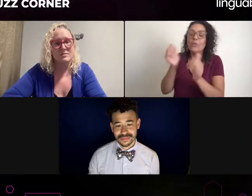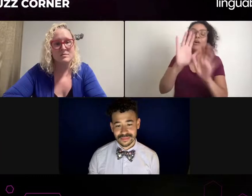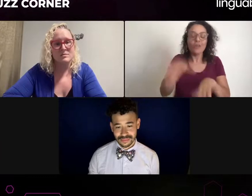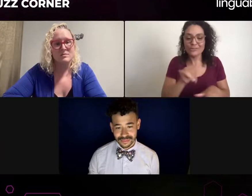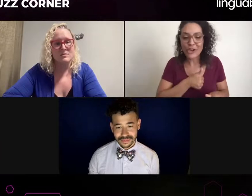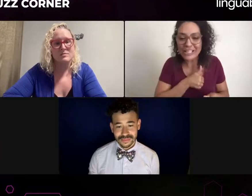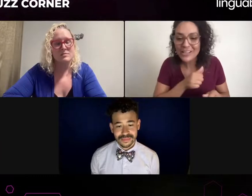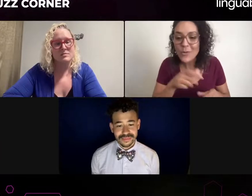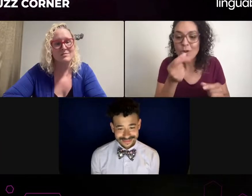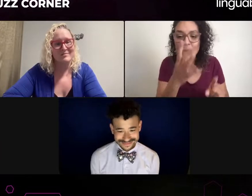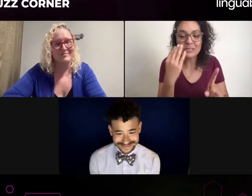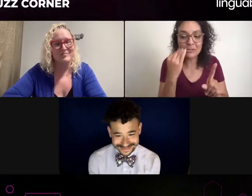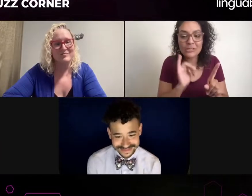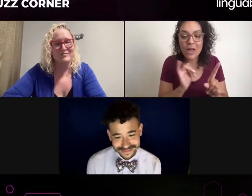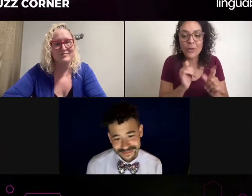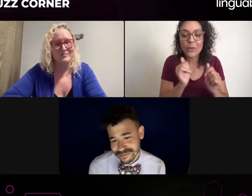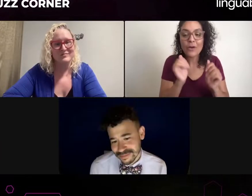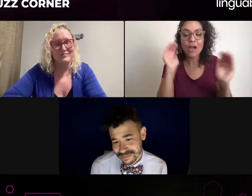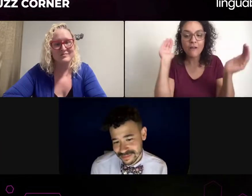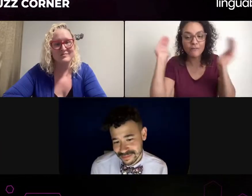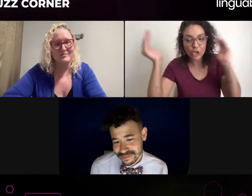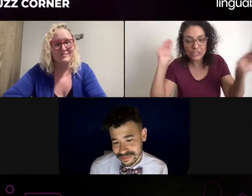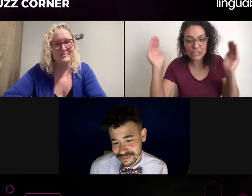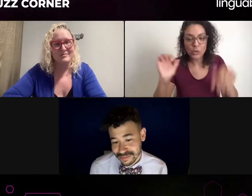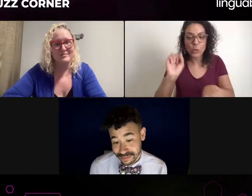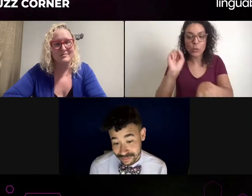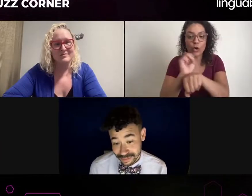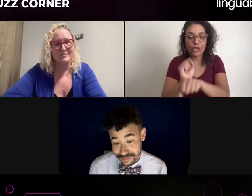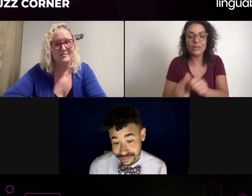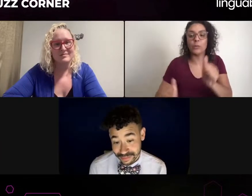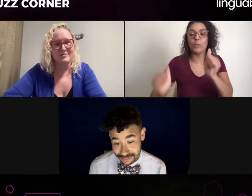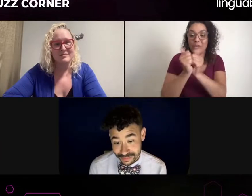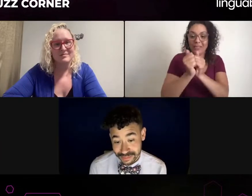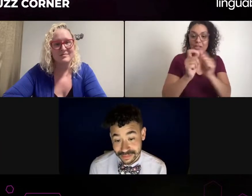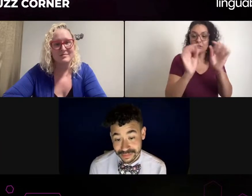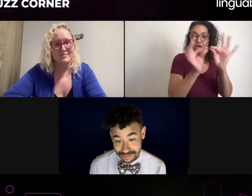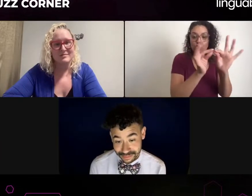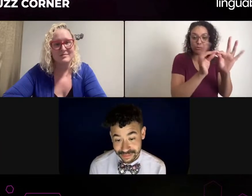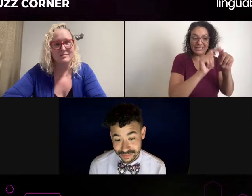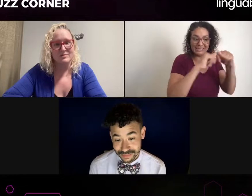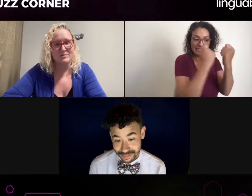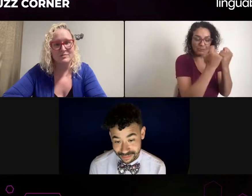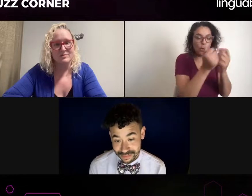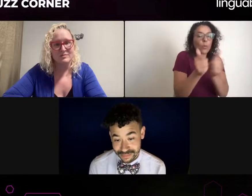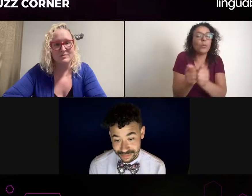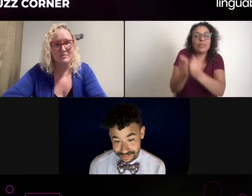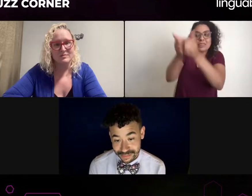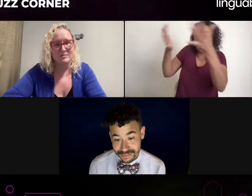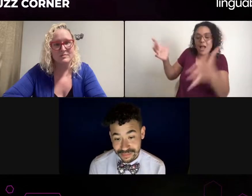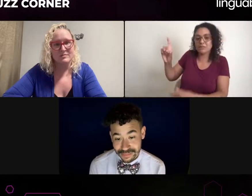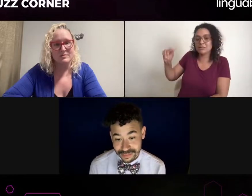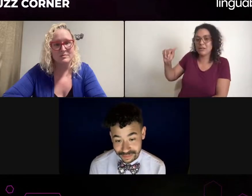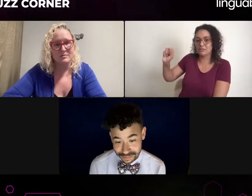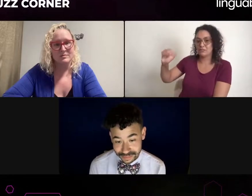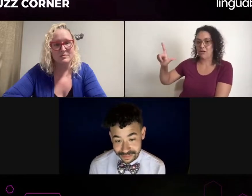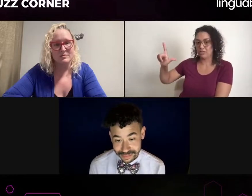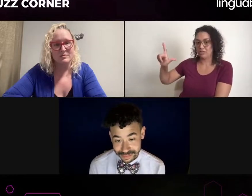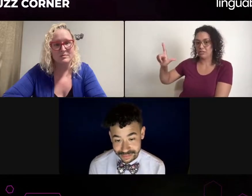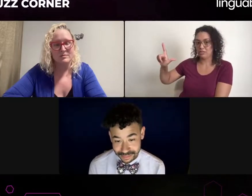because that's another issue that that is in the industry as well. So if there is a role of an interpreter in that TV show or that movie,